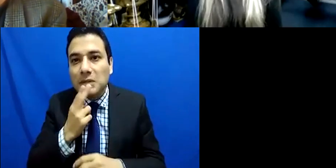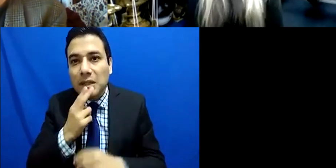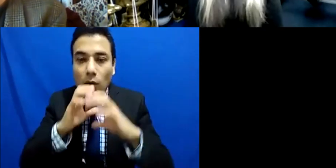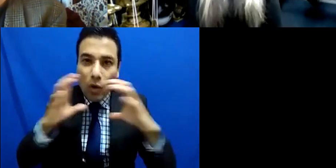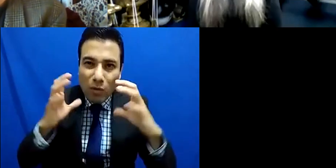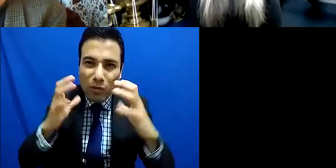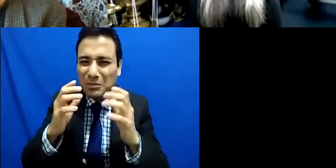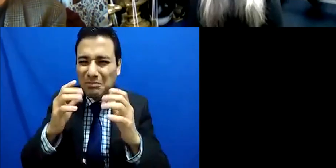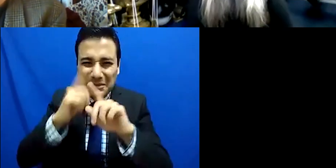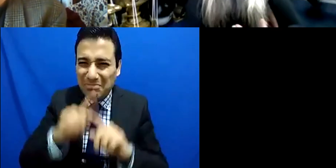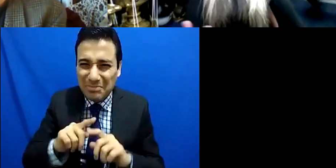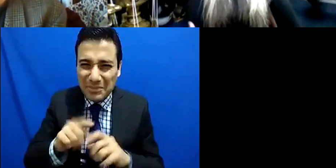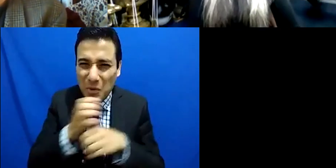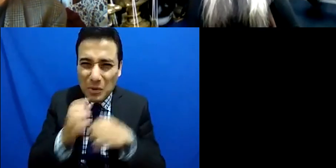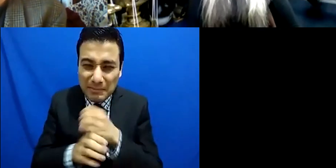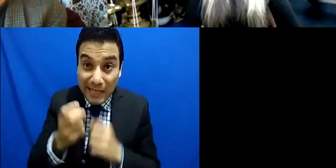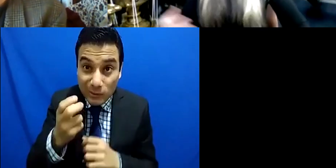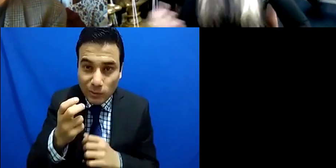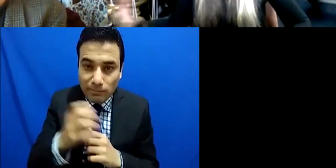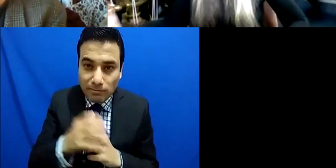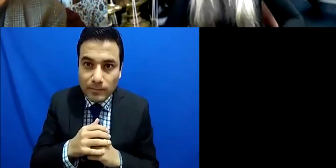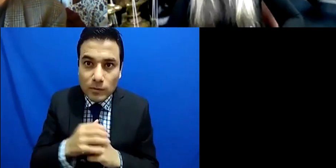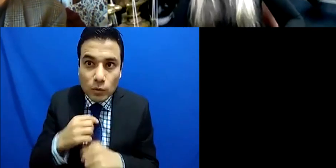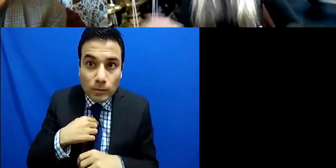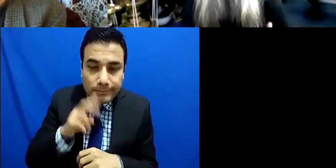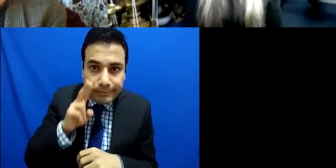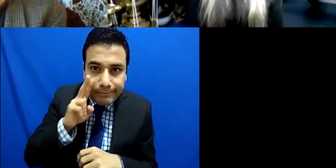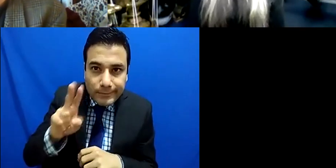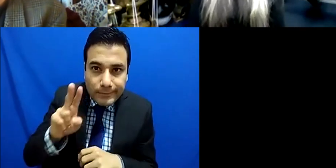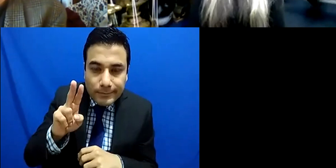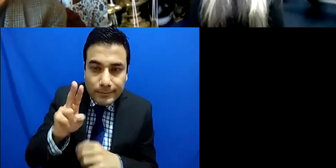and see what happens when the television is on or when a piece of music is being played in